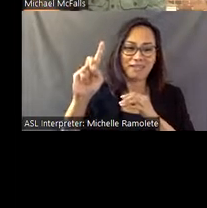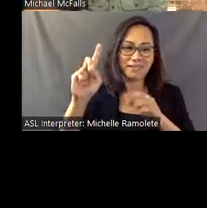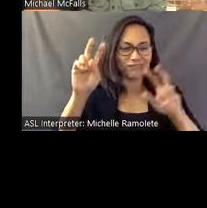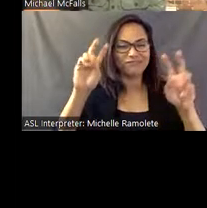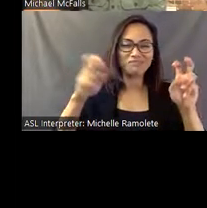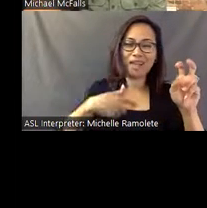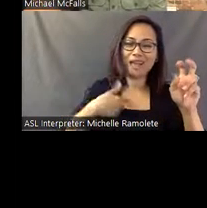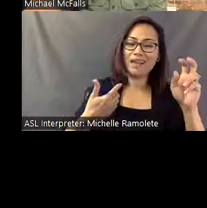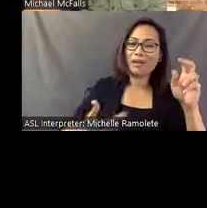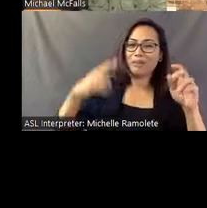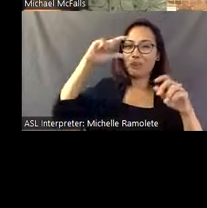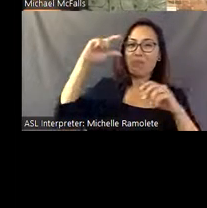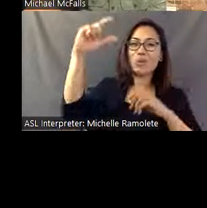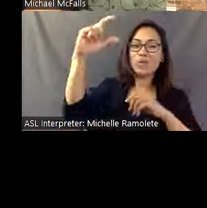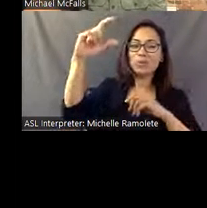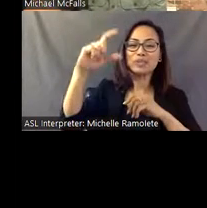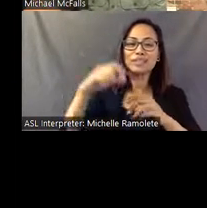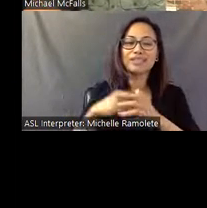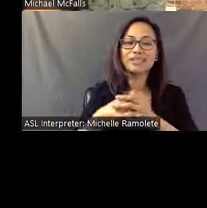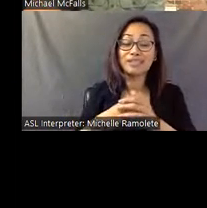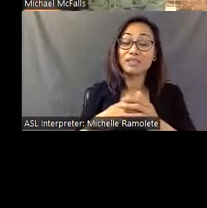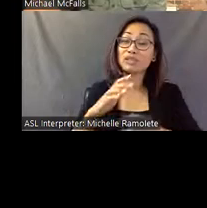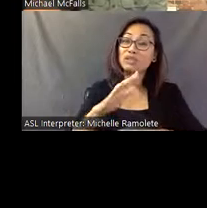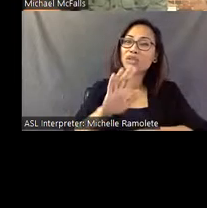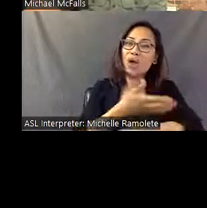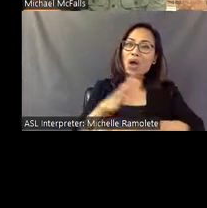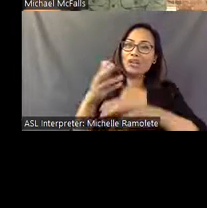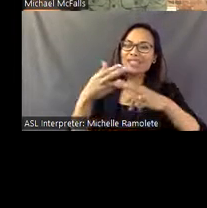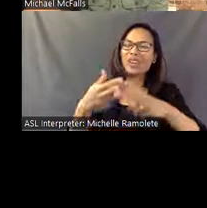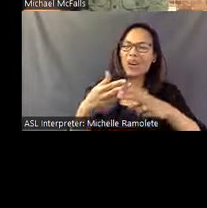song is "Pasaquan," and it's a long, long song and then a bit of a jam bam.